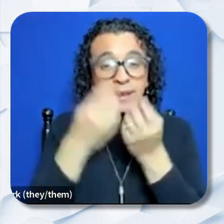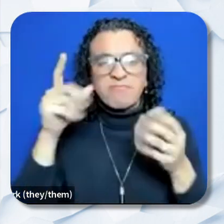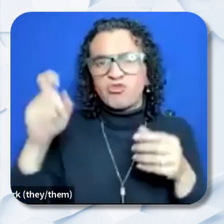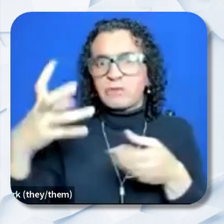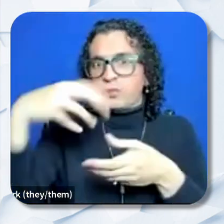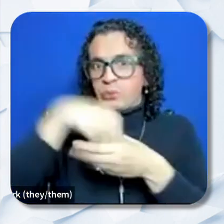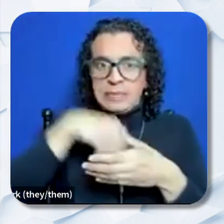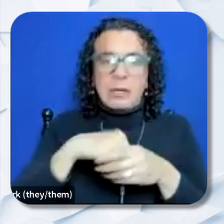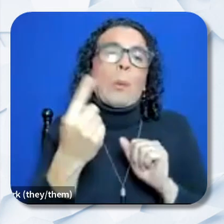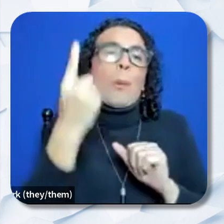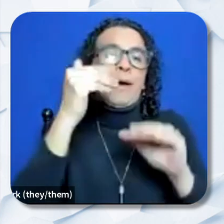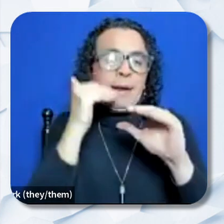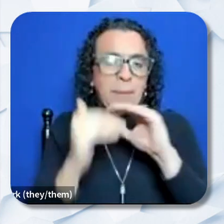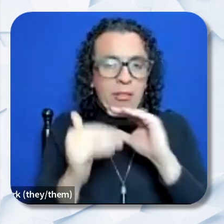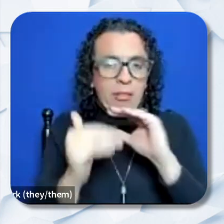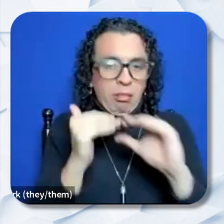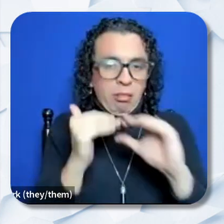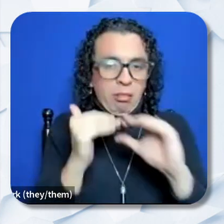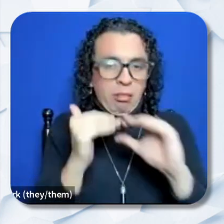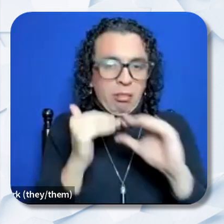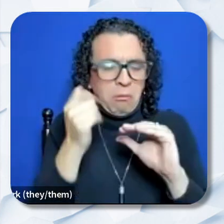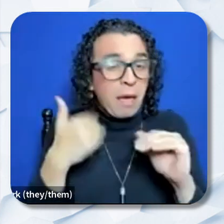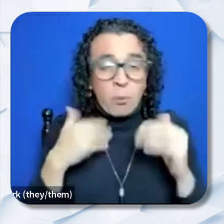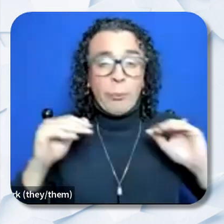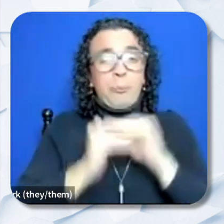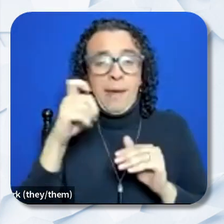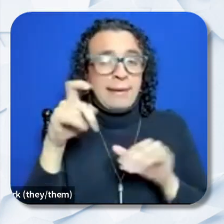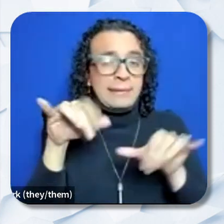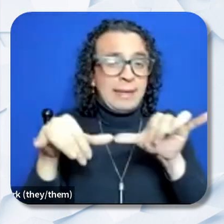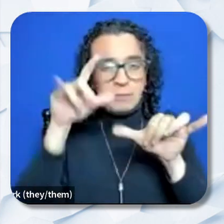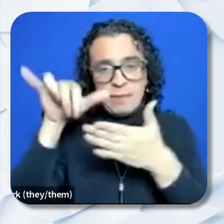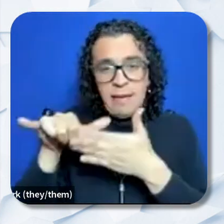a single email. There is no maximum size of the email attachments, just the narrative.